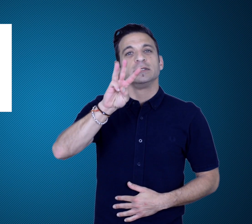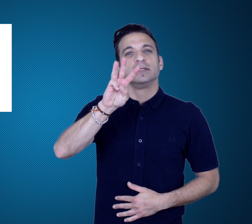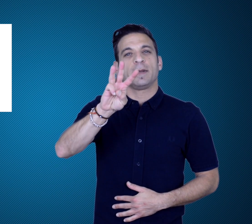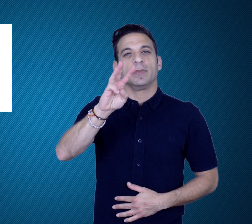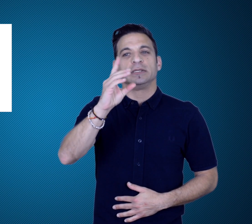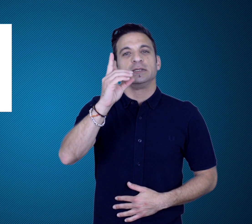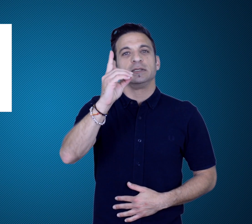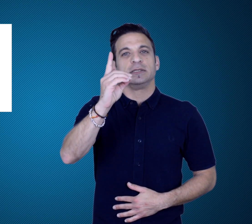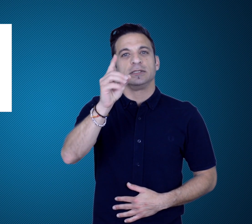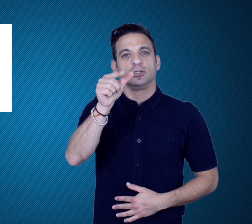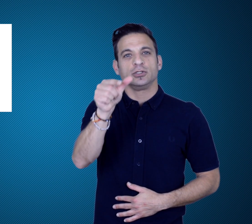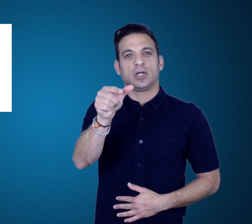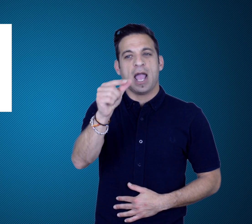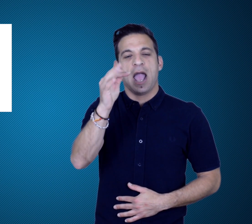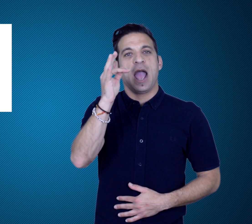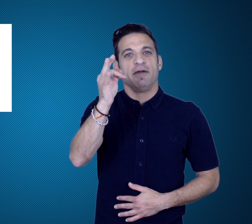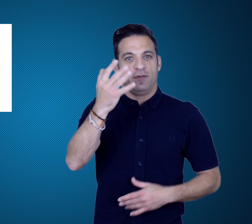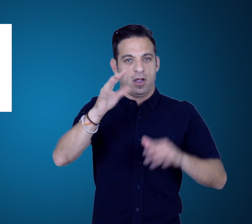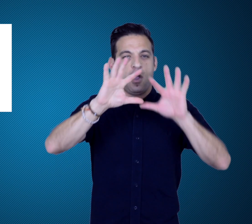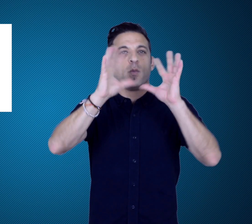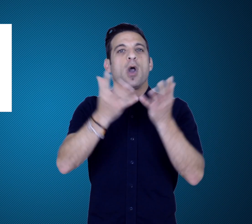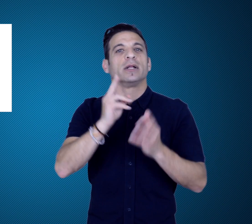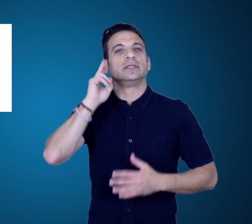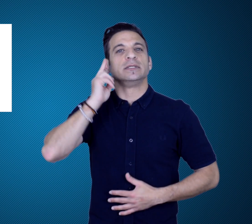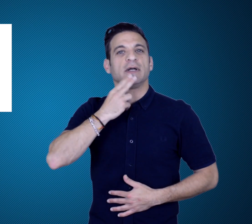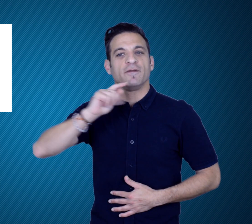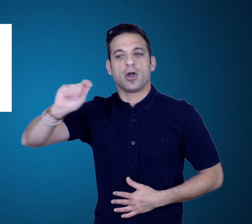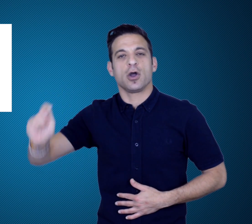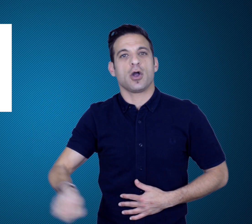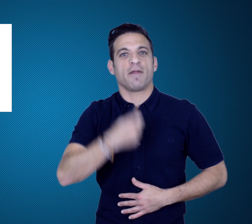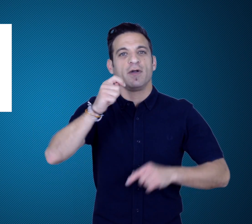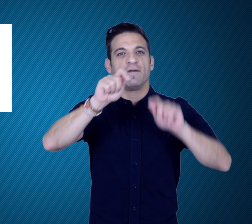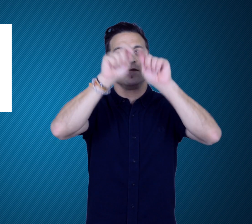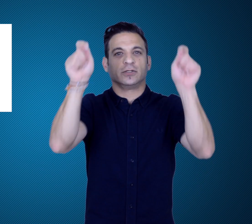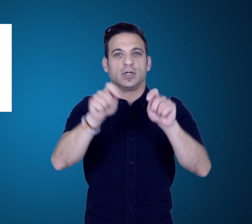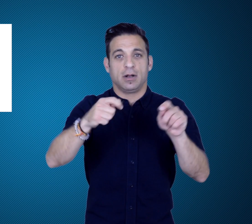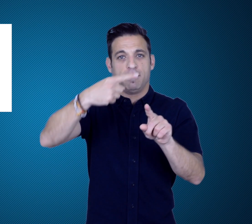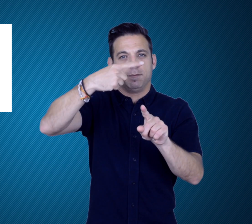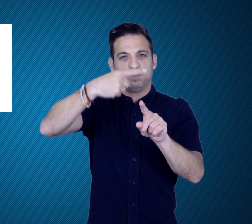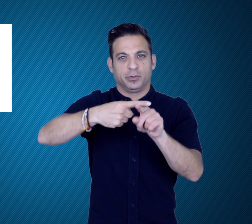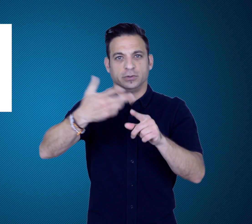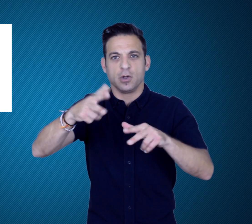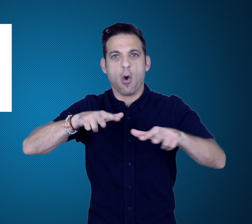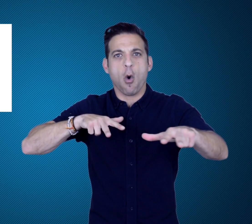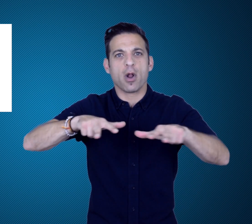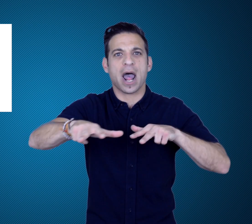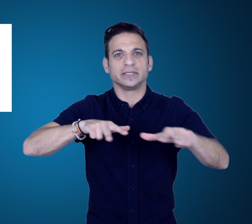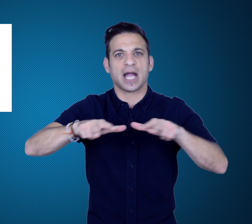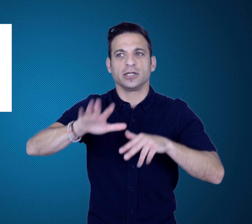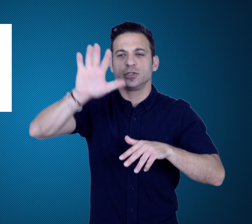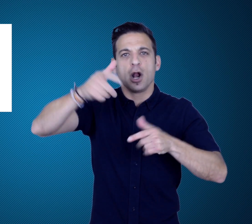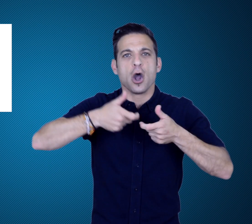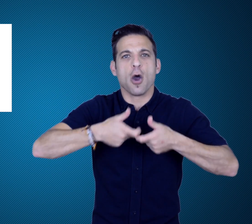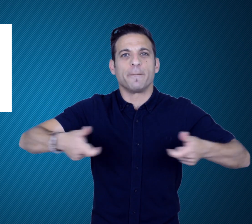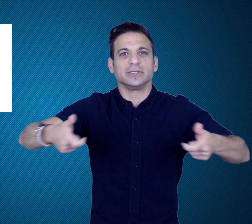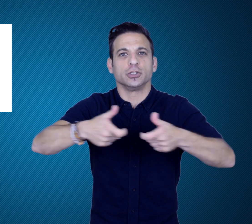The World Deaf Golf Federation (WDGF) and the Organizing